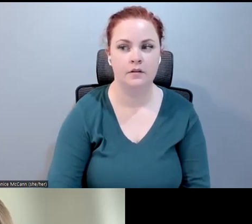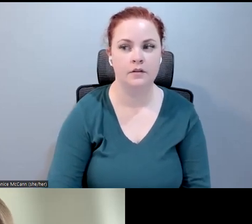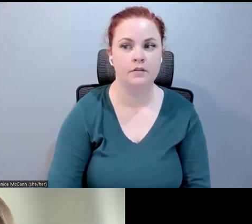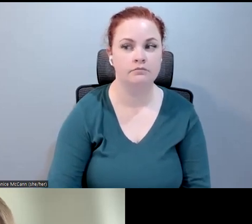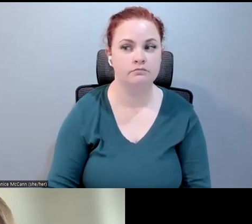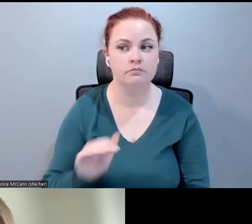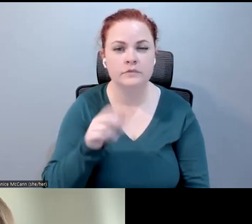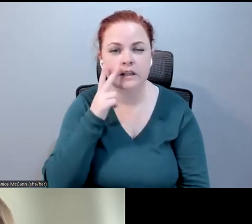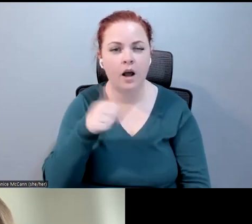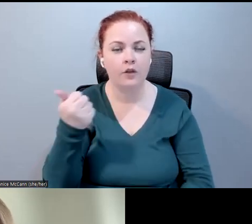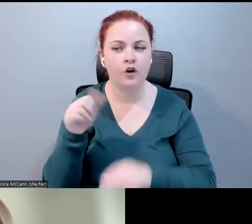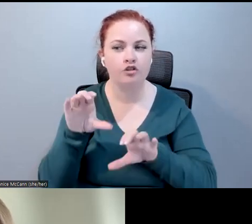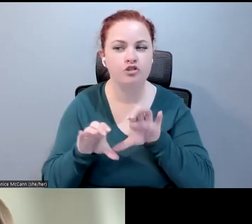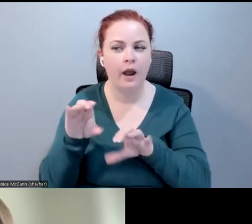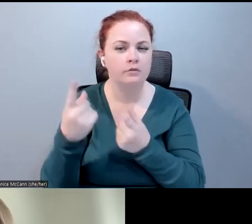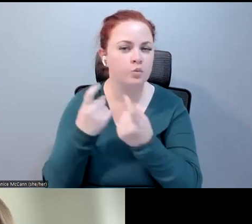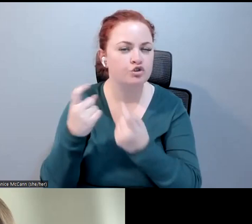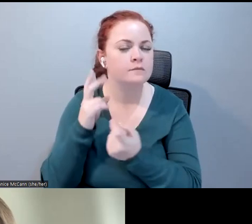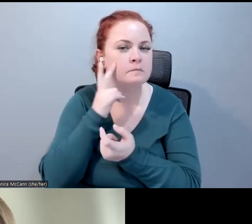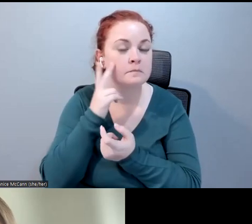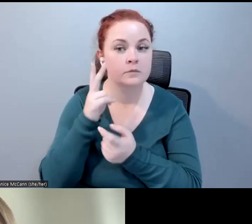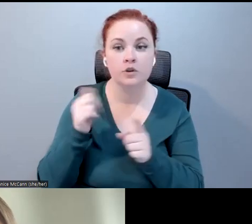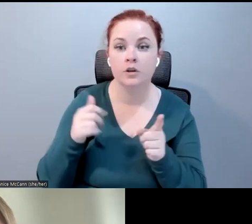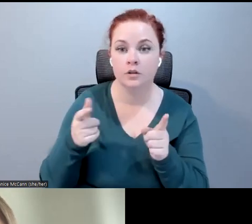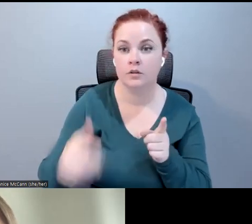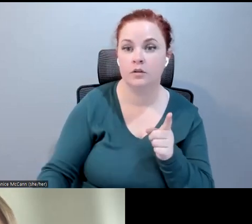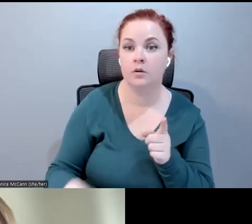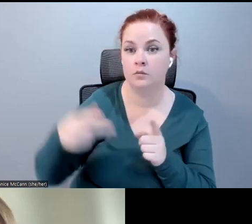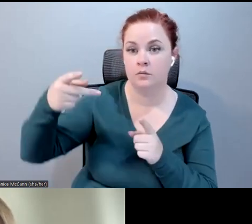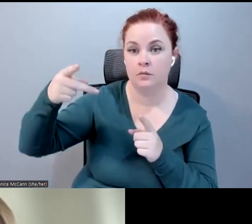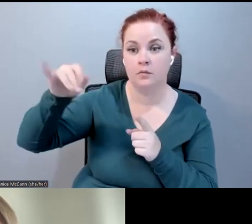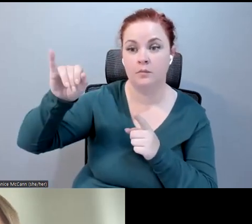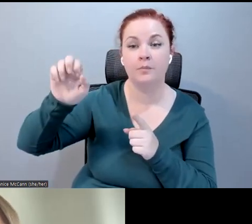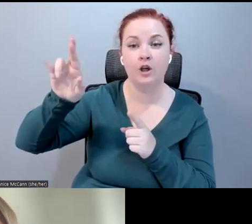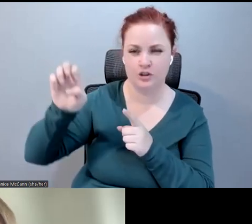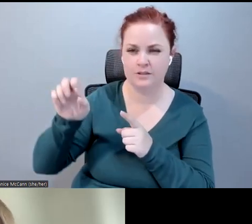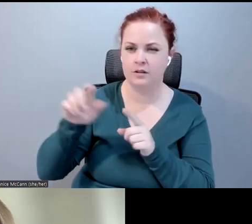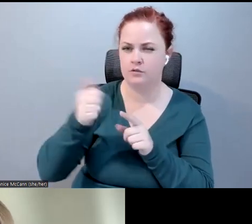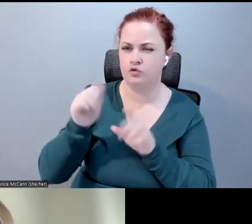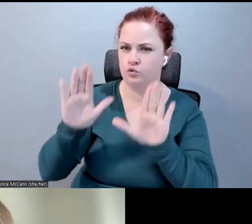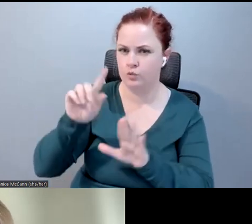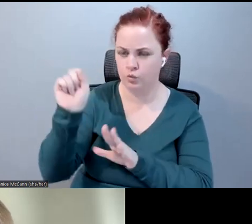Peirce: There was a great question by Lucas and it was